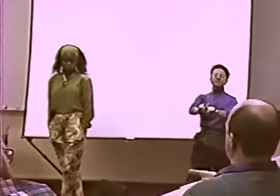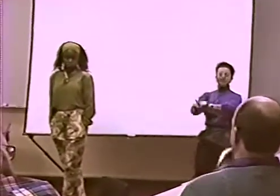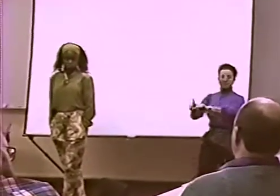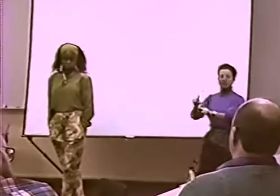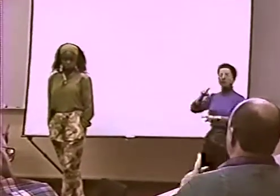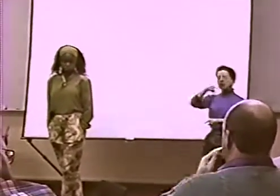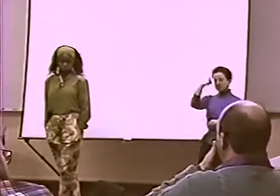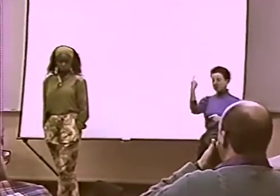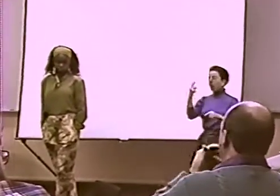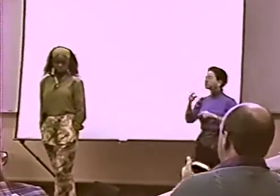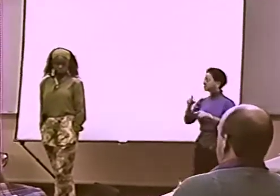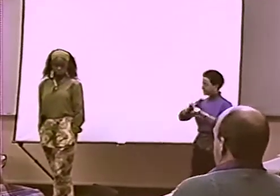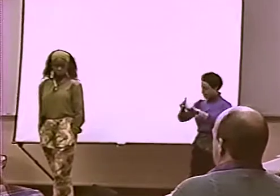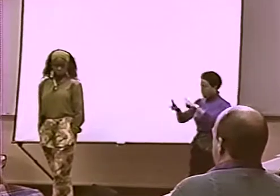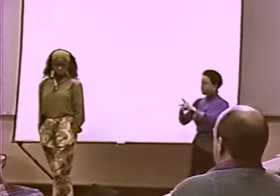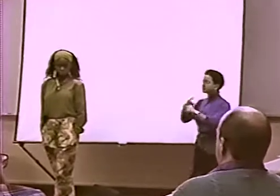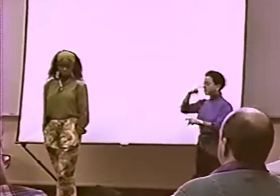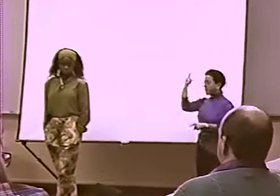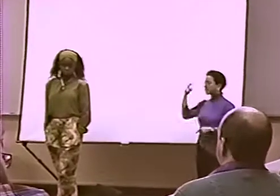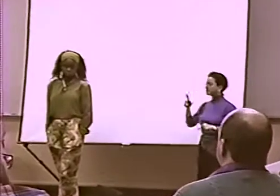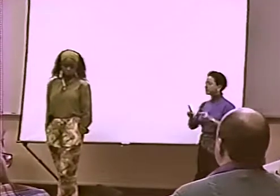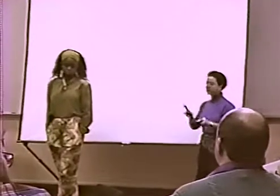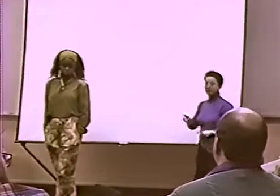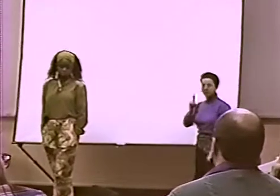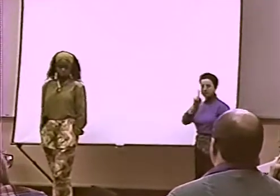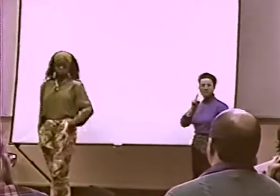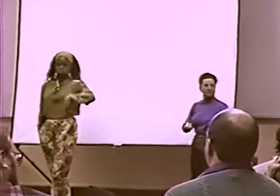YOU KNOW, THEY MAY HAVE CERTAIN SIMILARITIES WITHIN THERE, TOO,